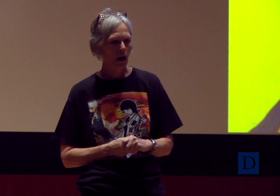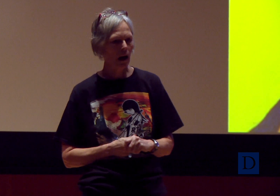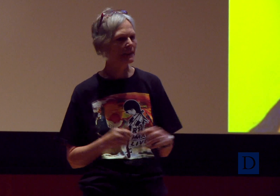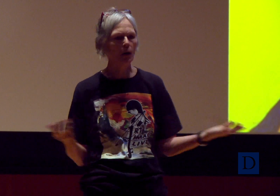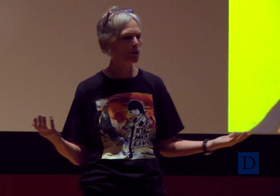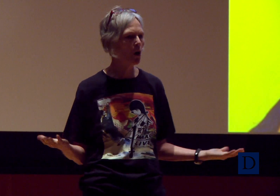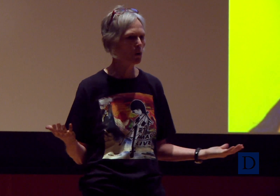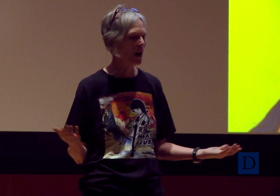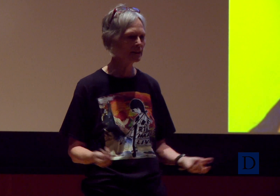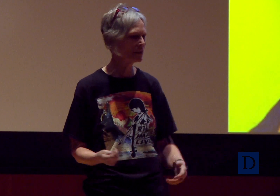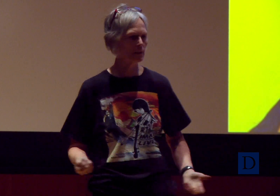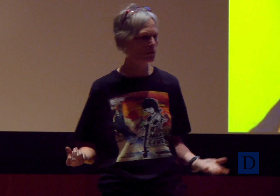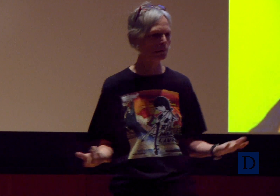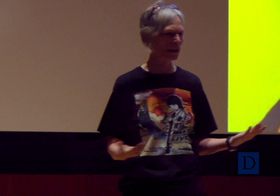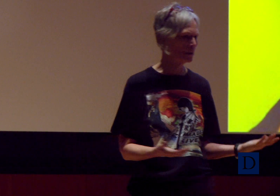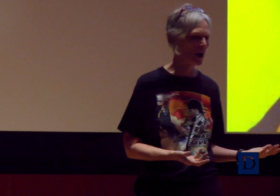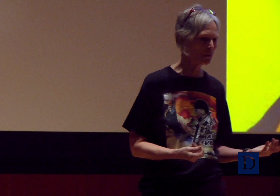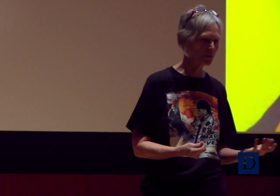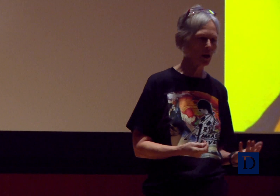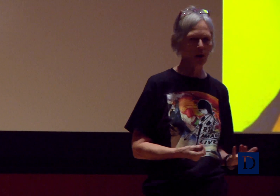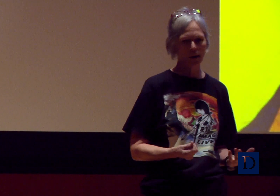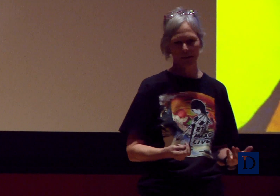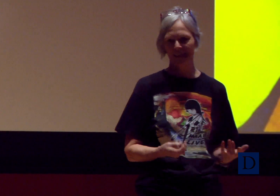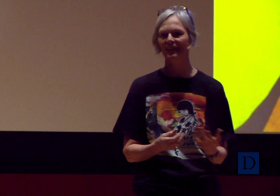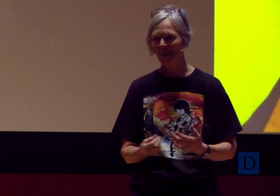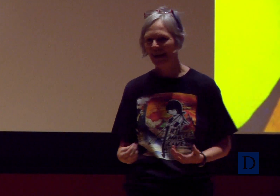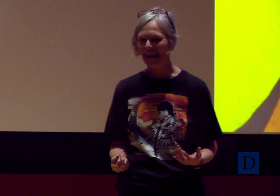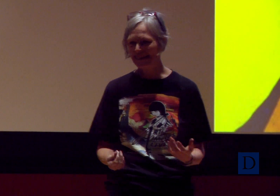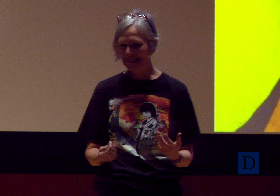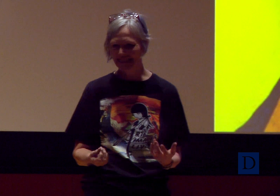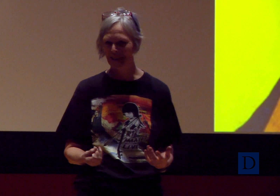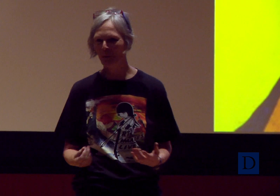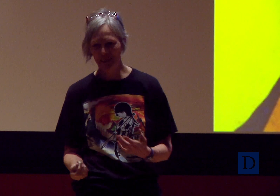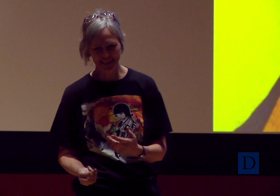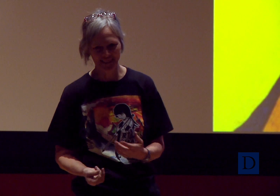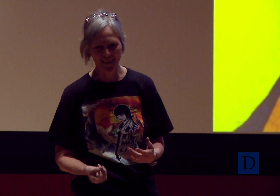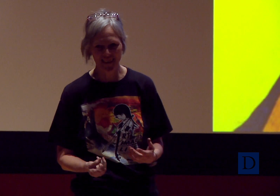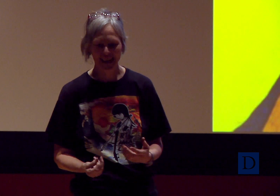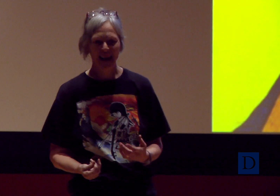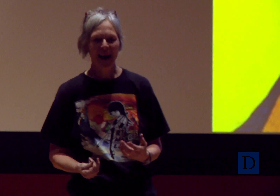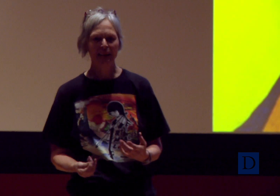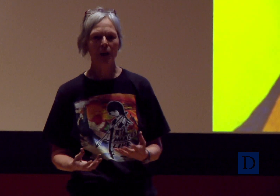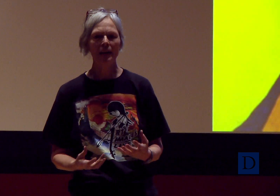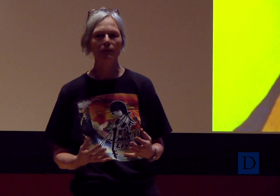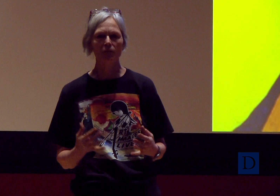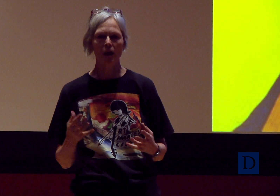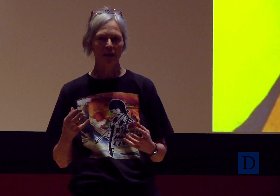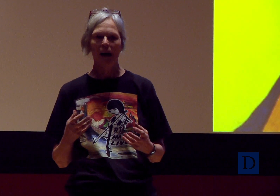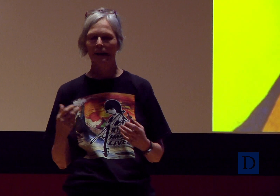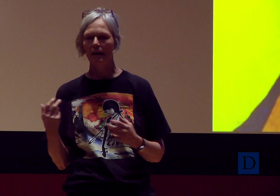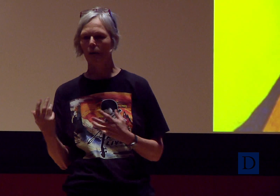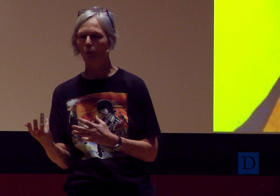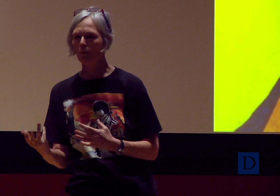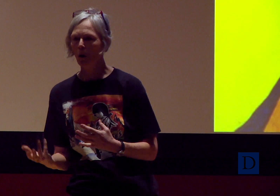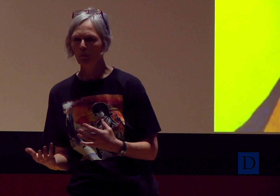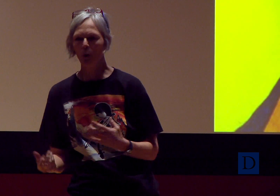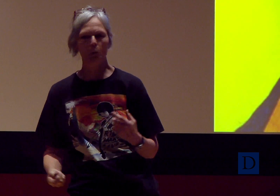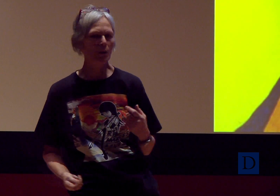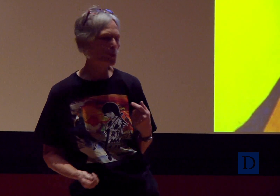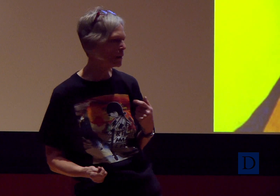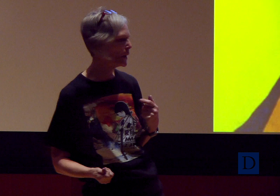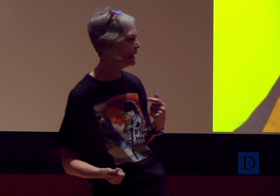I don’t know. I still use mainly Microsoft Office. I hate to disappoint you all. I’m like, I got a Chrome notebook with one grant,